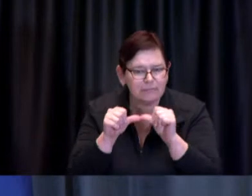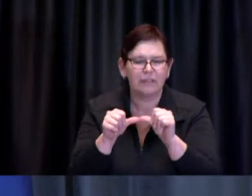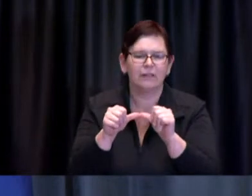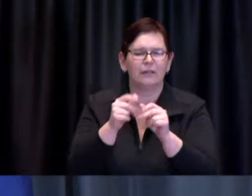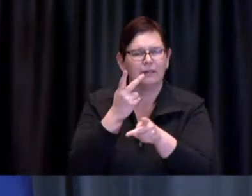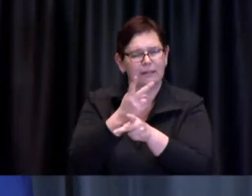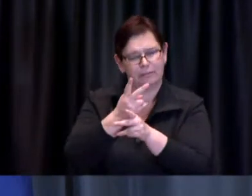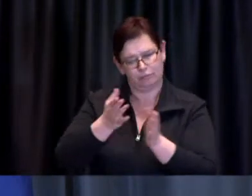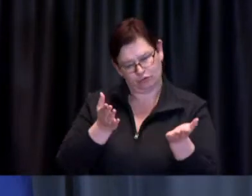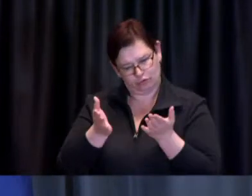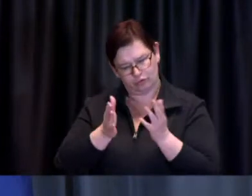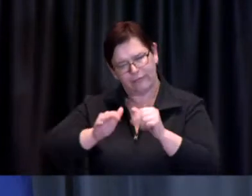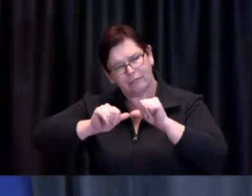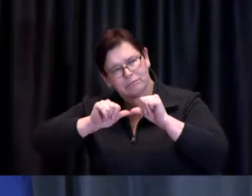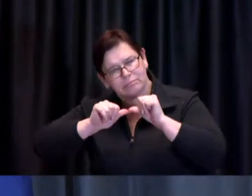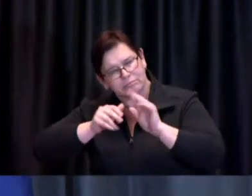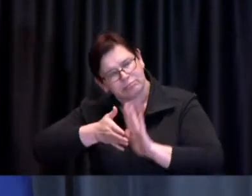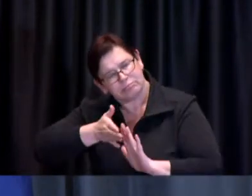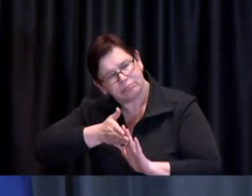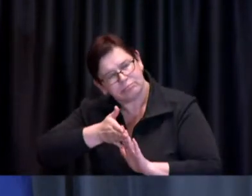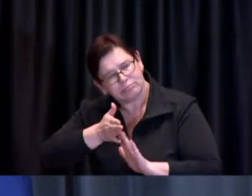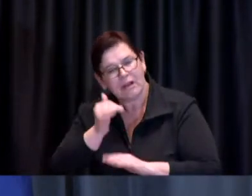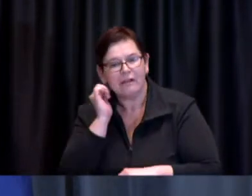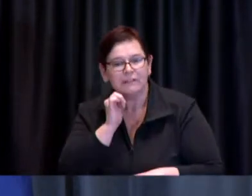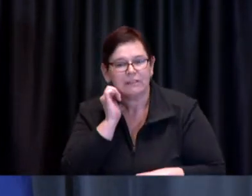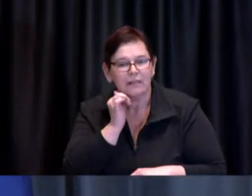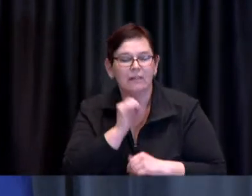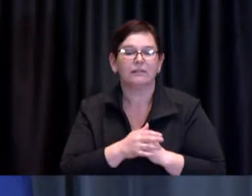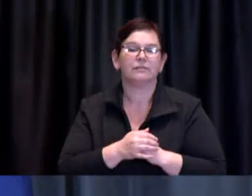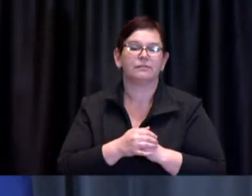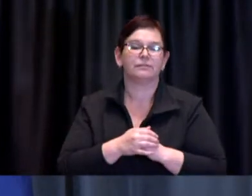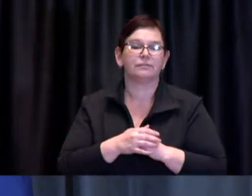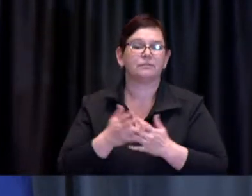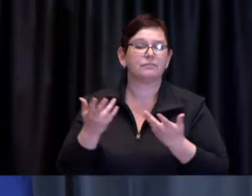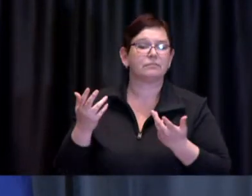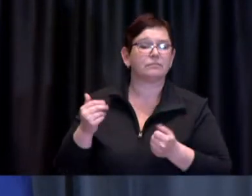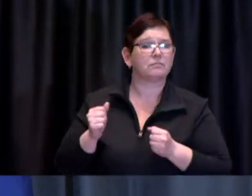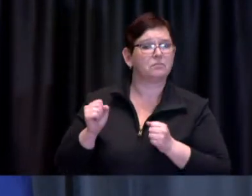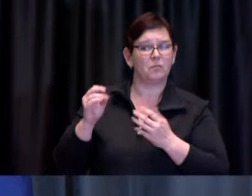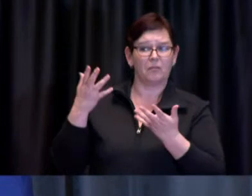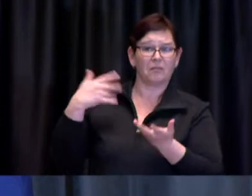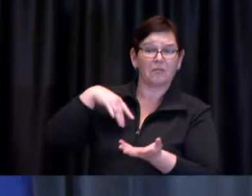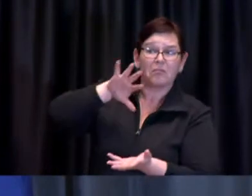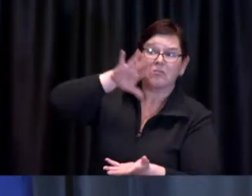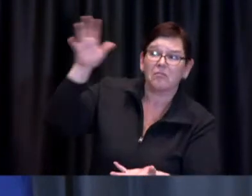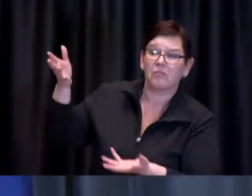I am pleased to report that our PPE inventory is stable and is being managed carefully each day,